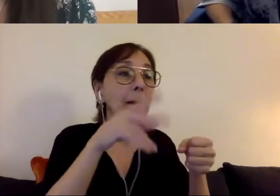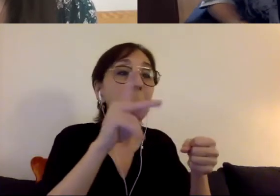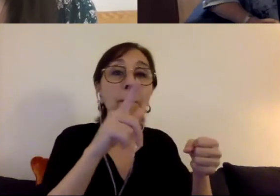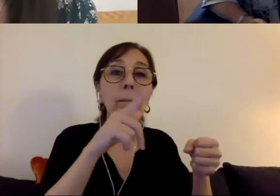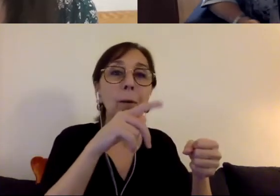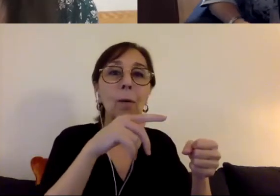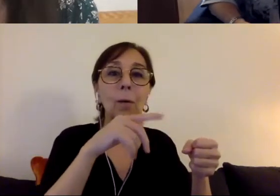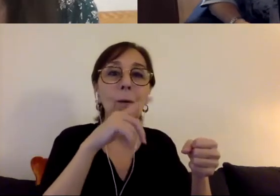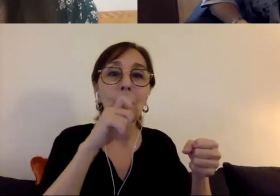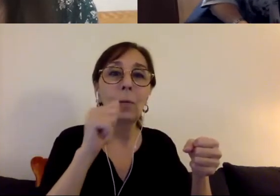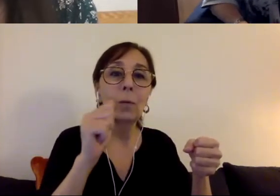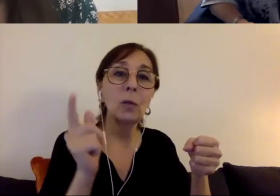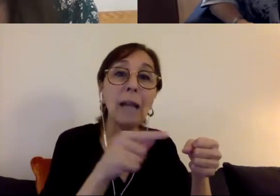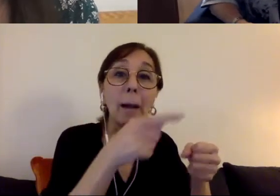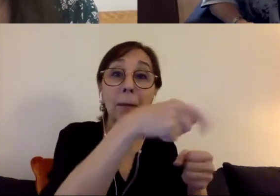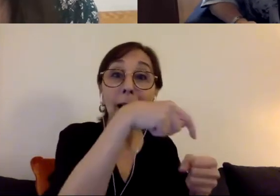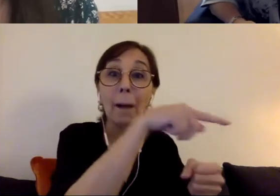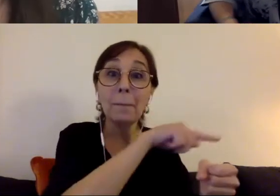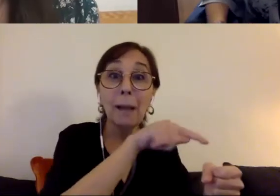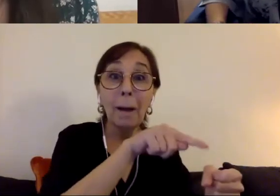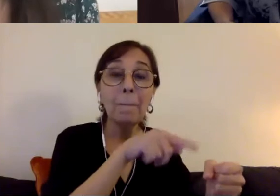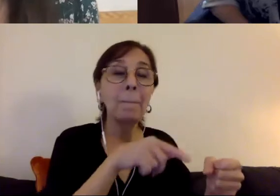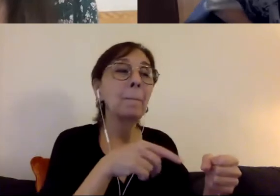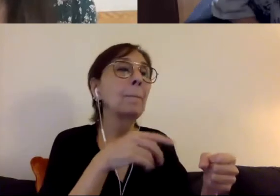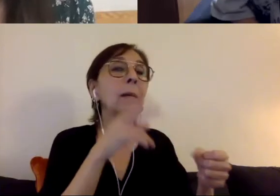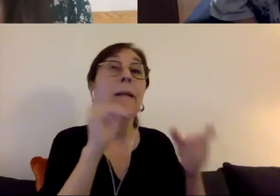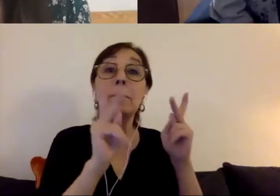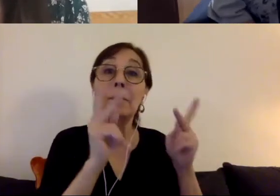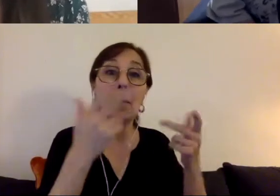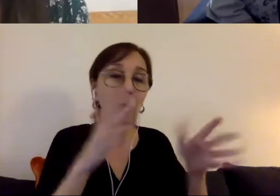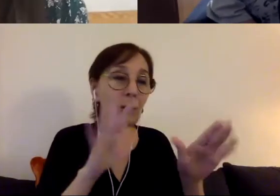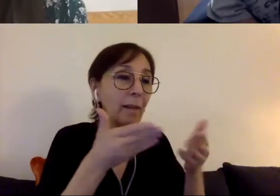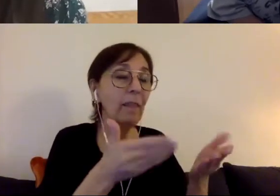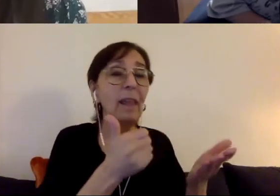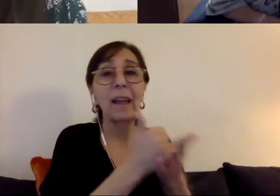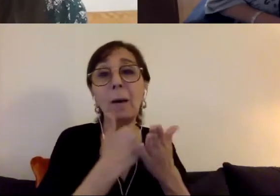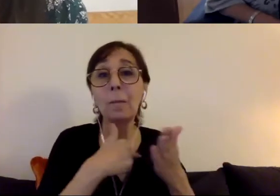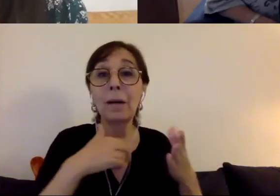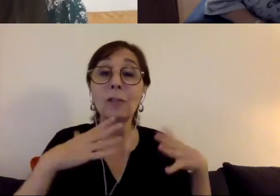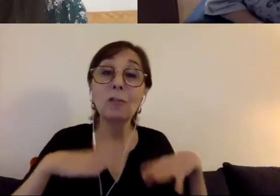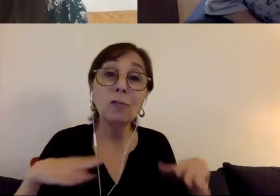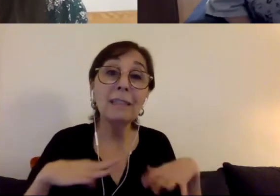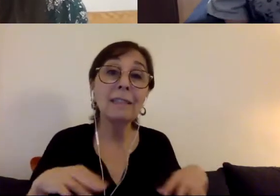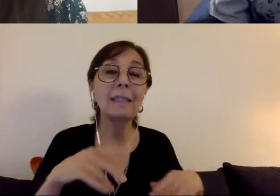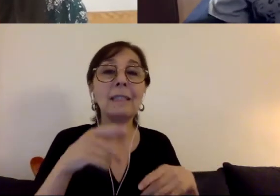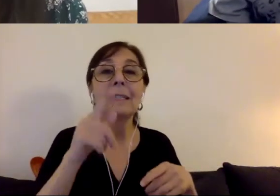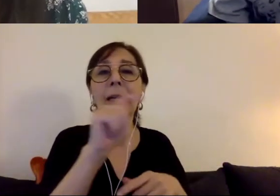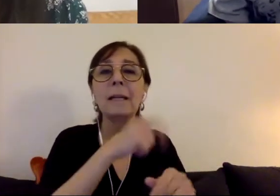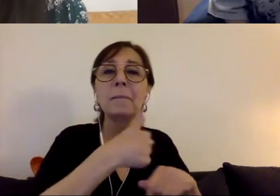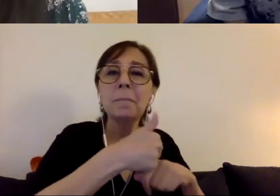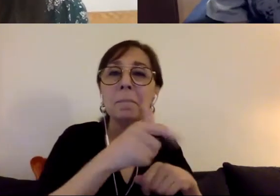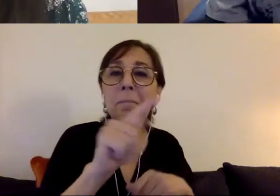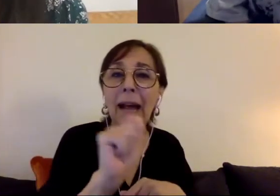assist us and getting dressed, going to the bathroom, doing those things that for